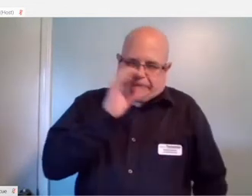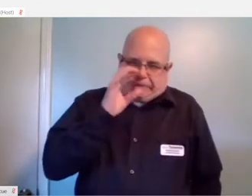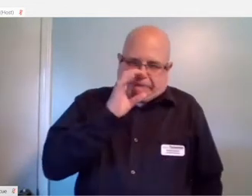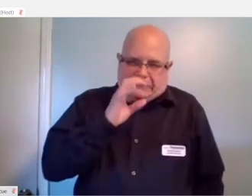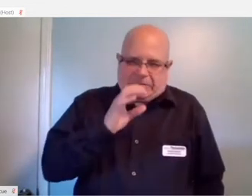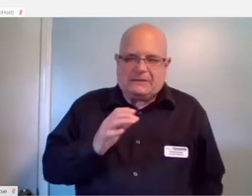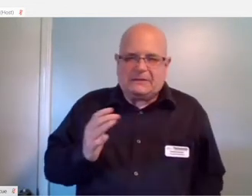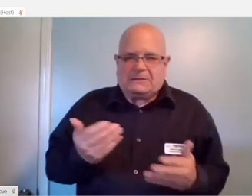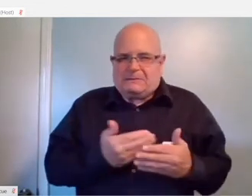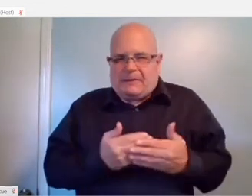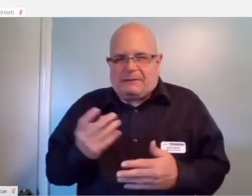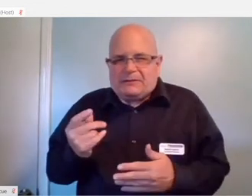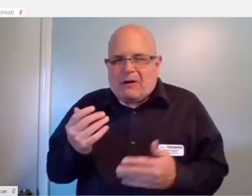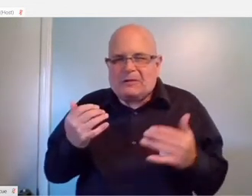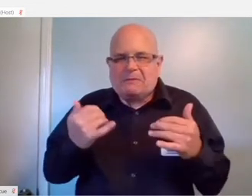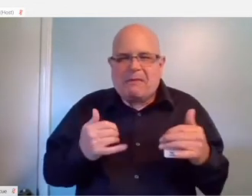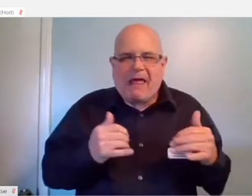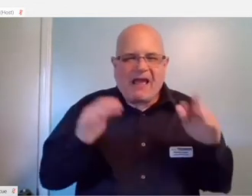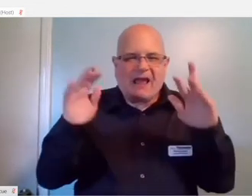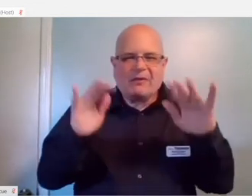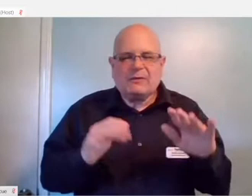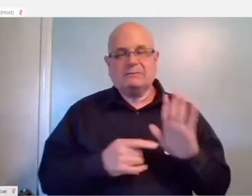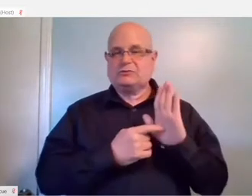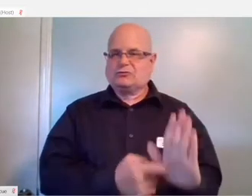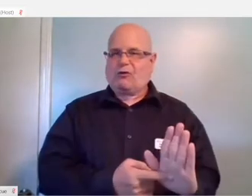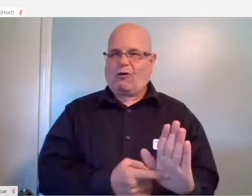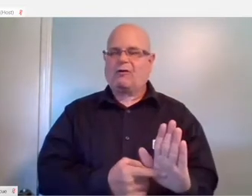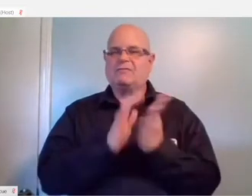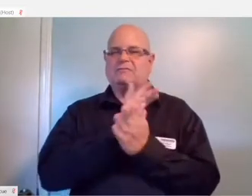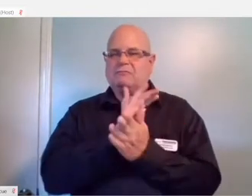the rain and start playing that video for you.